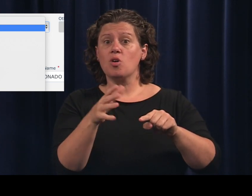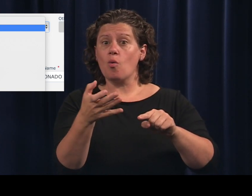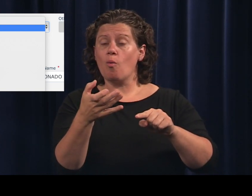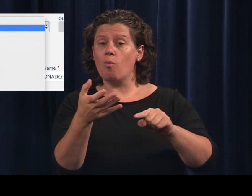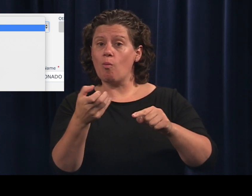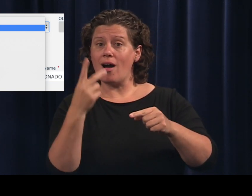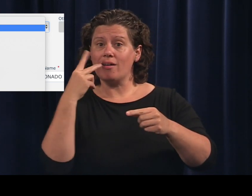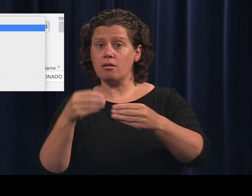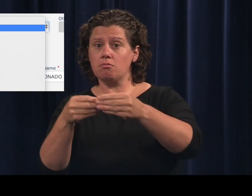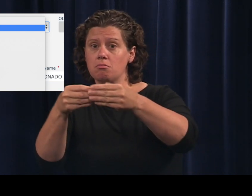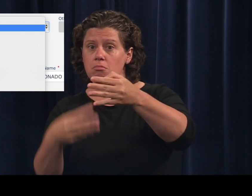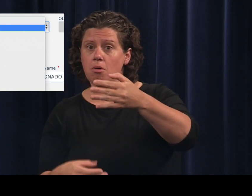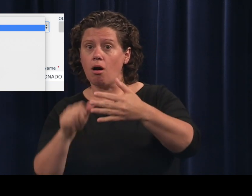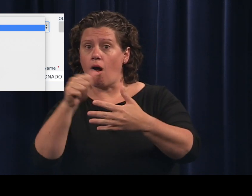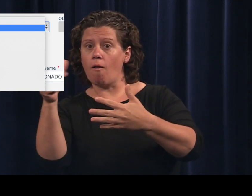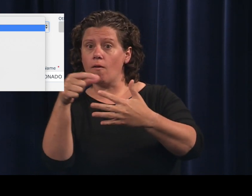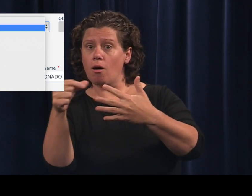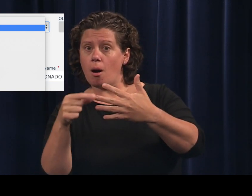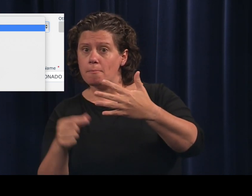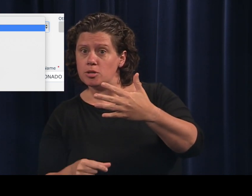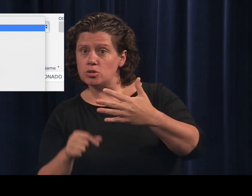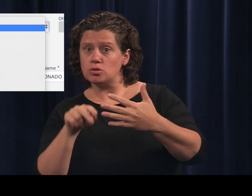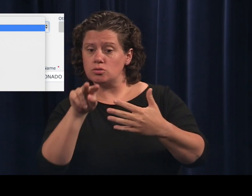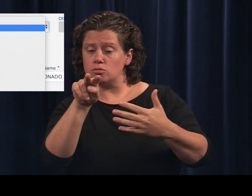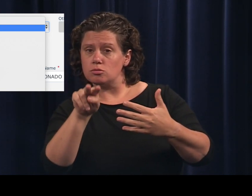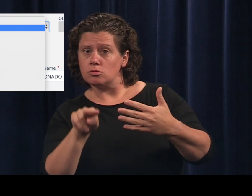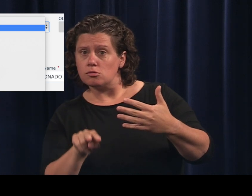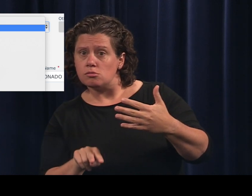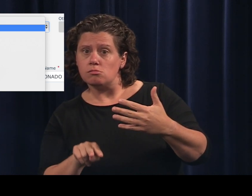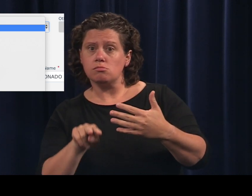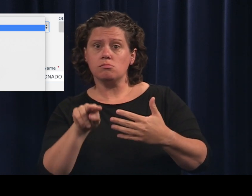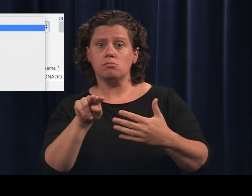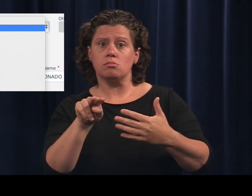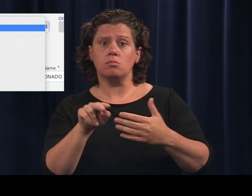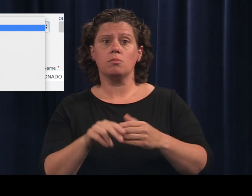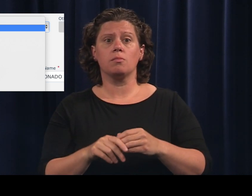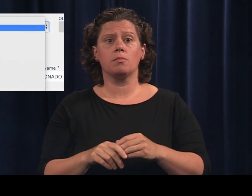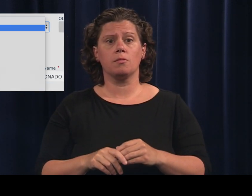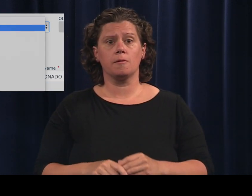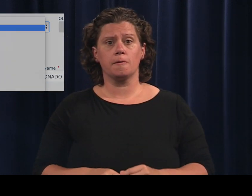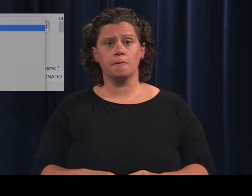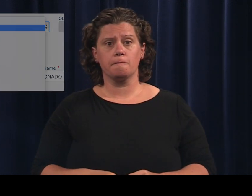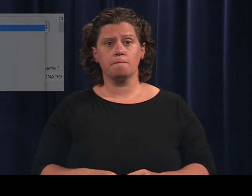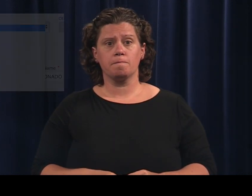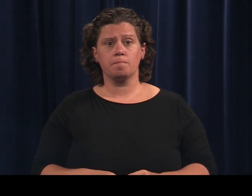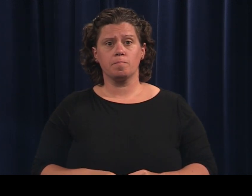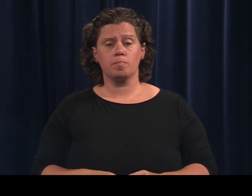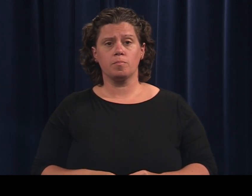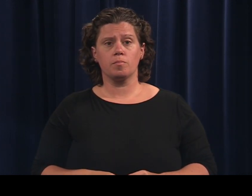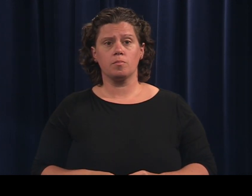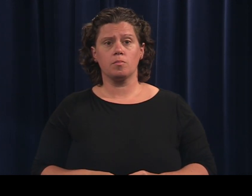for political party and a list of options will display.